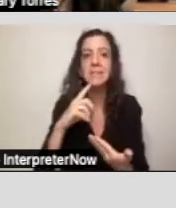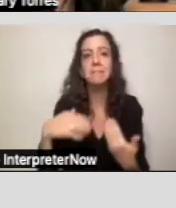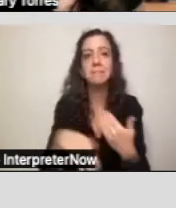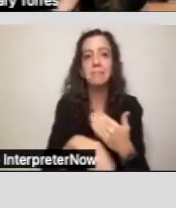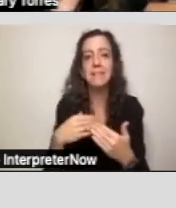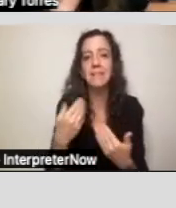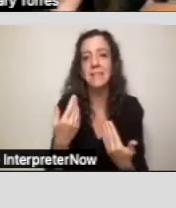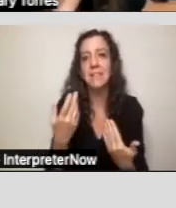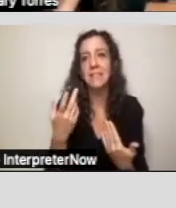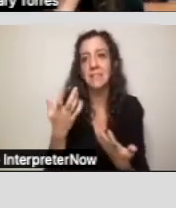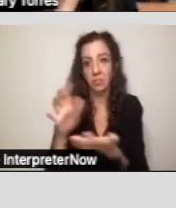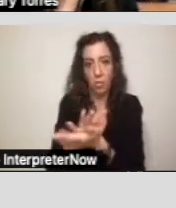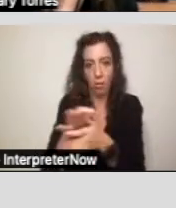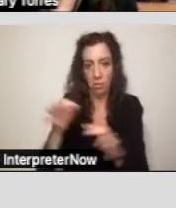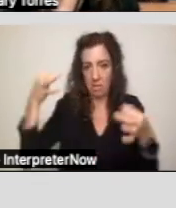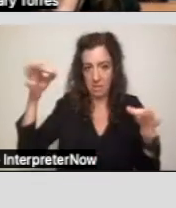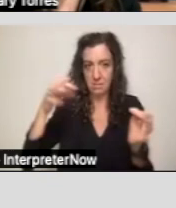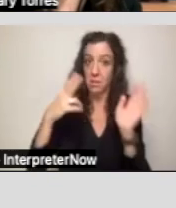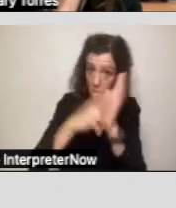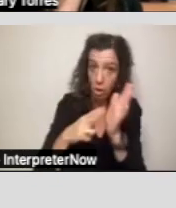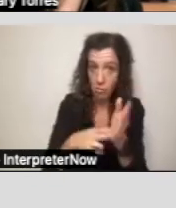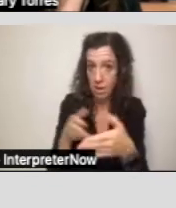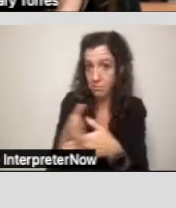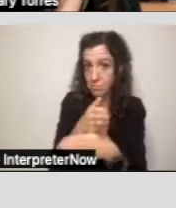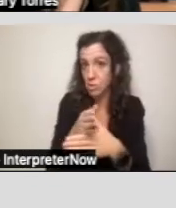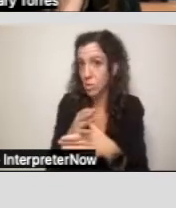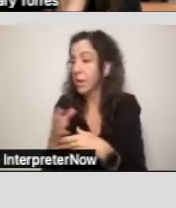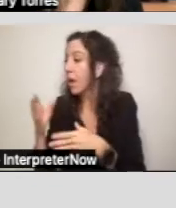it's a document, so it's a contract between the consumer and the regional center.